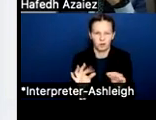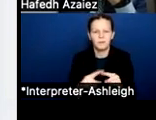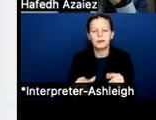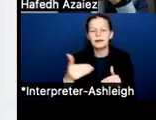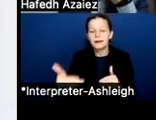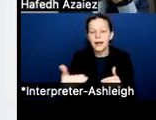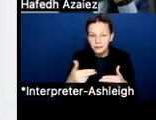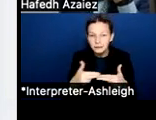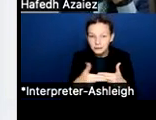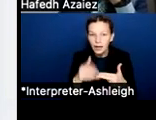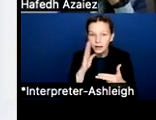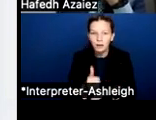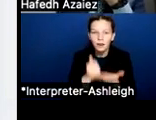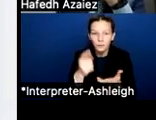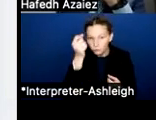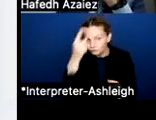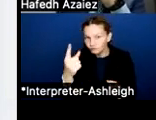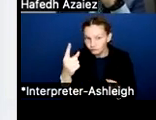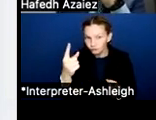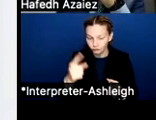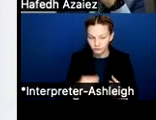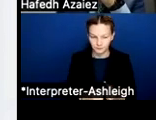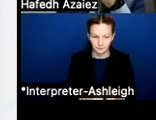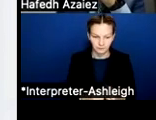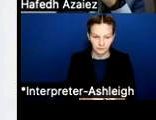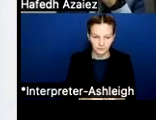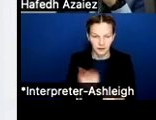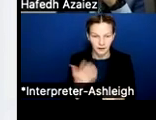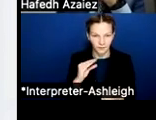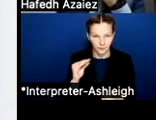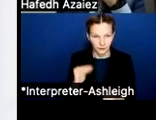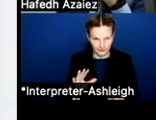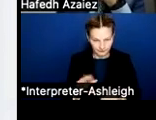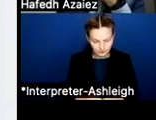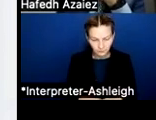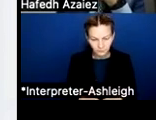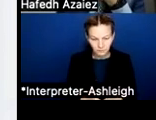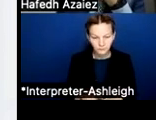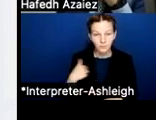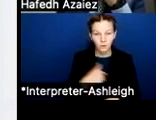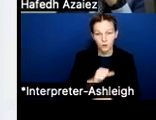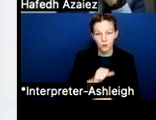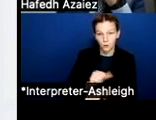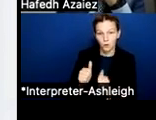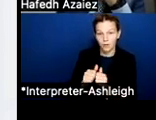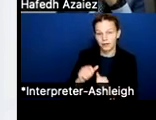So it was a 5% increase. So we've been working with our vendor, which is the Texas Association of School Boards.